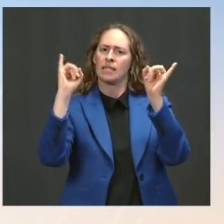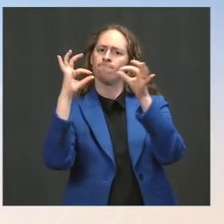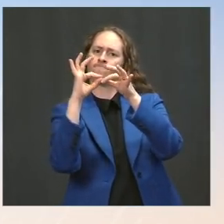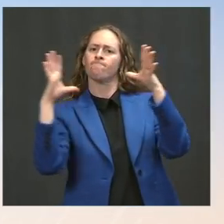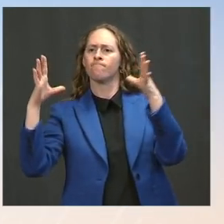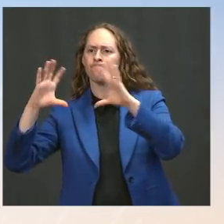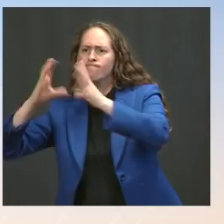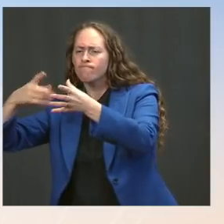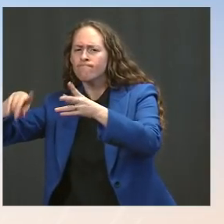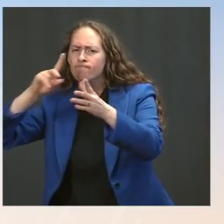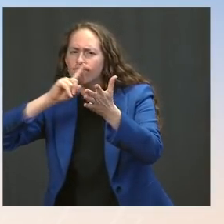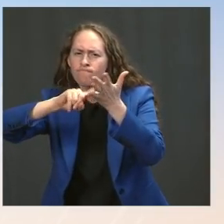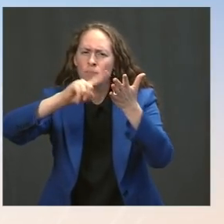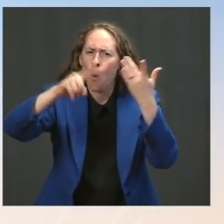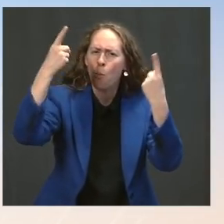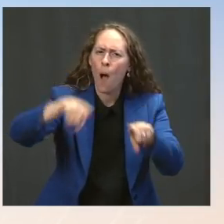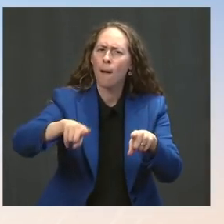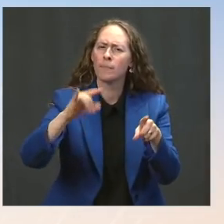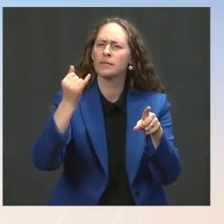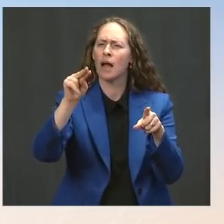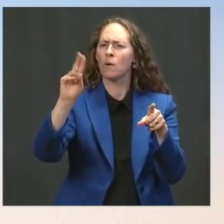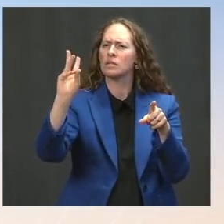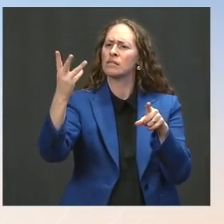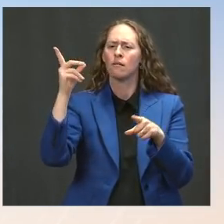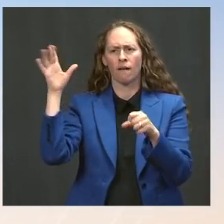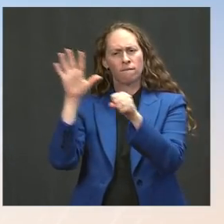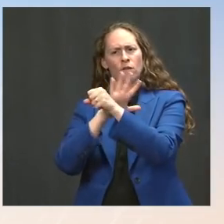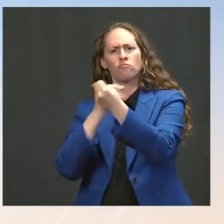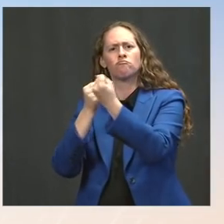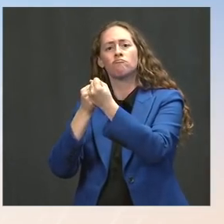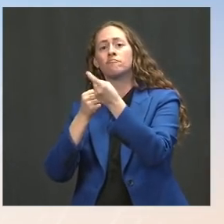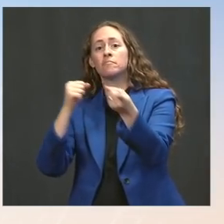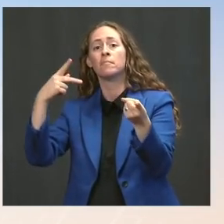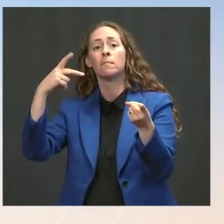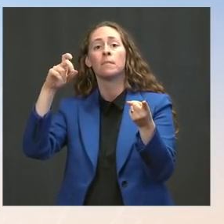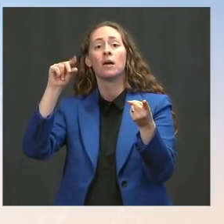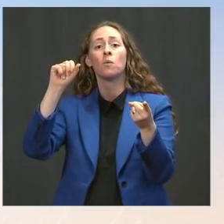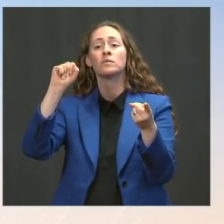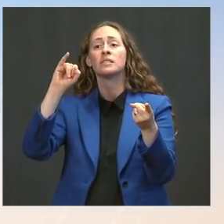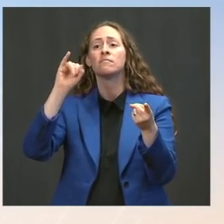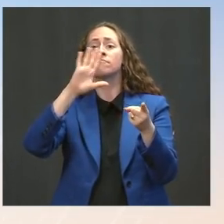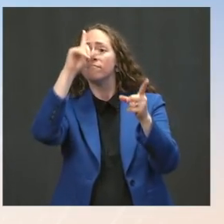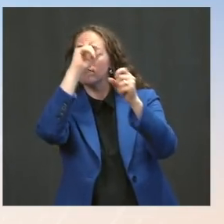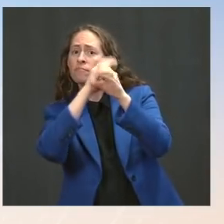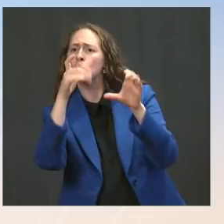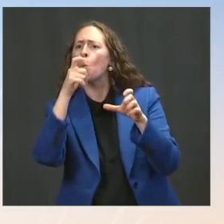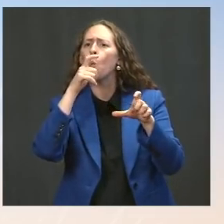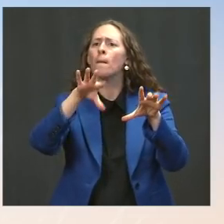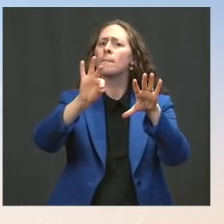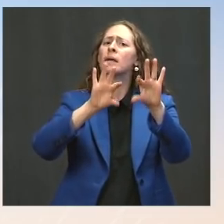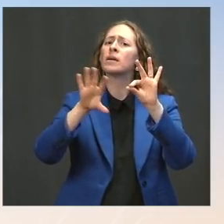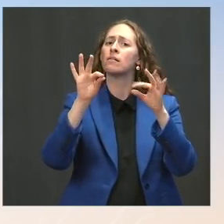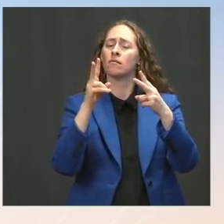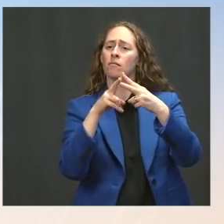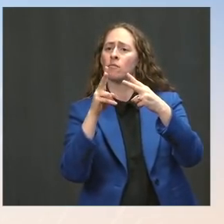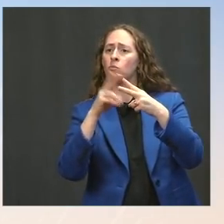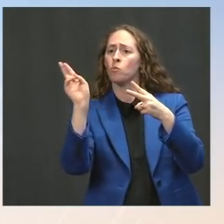Speaker Pelosi's leadership of that work, including her decision to appoint Republican members who are similarly committed to this objective.